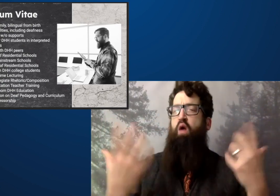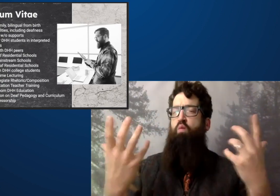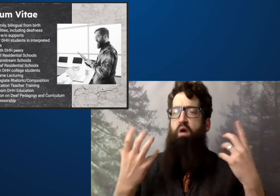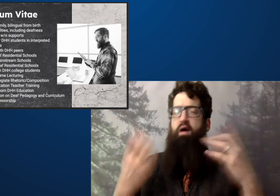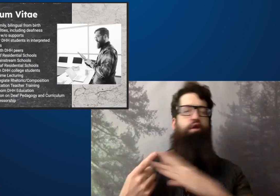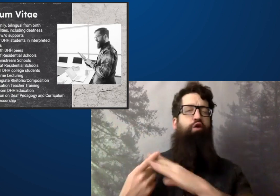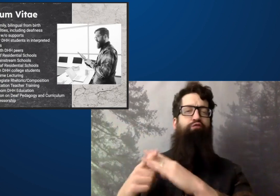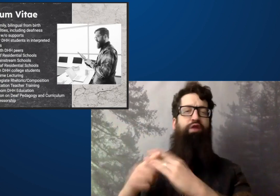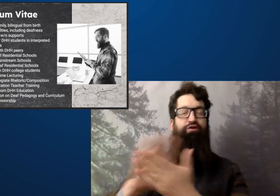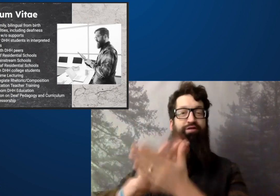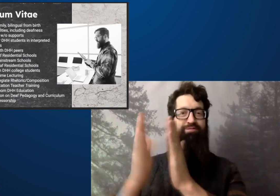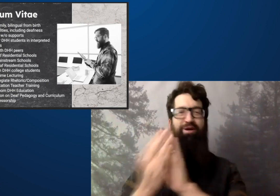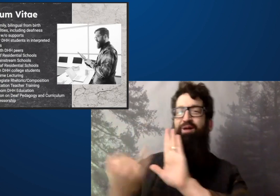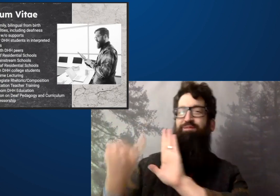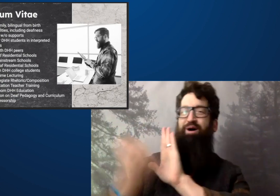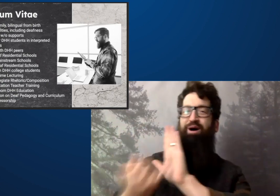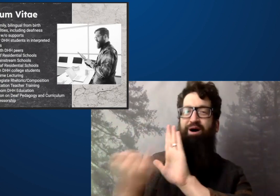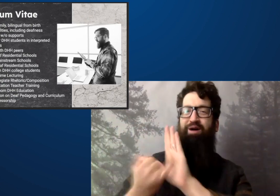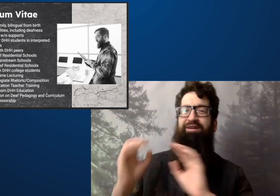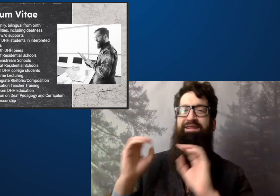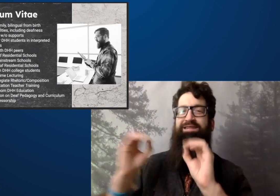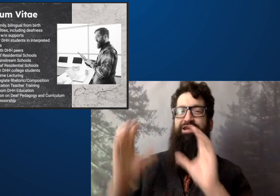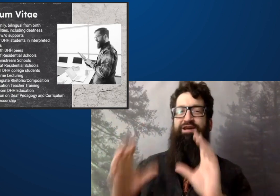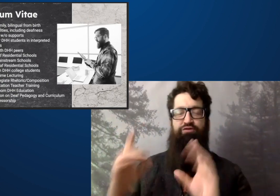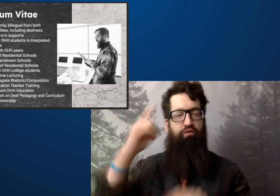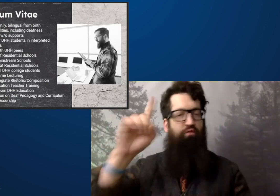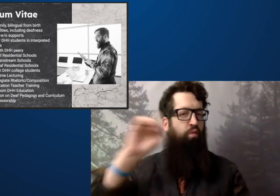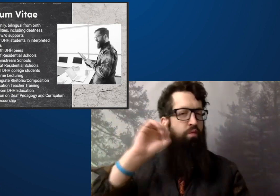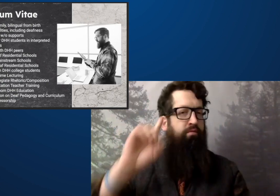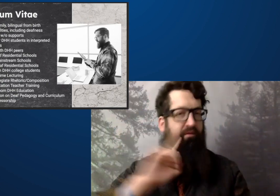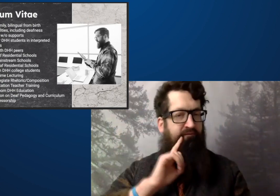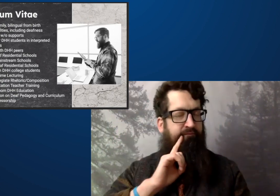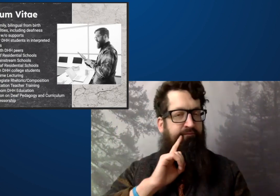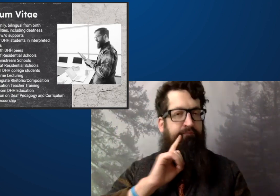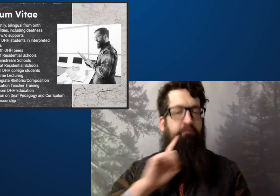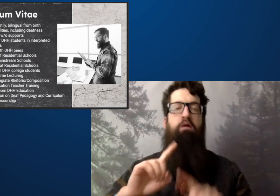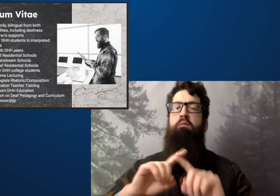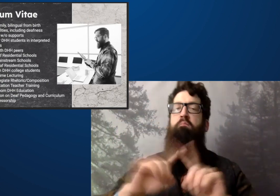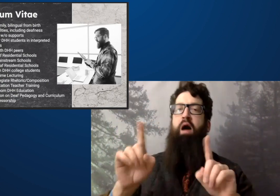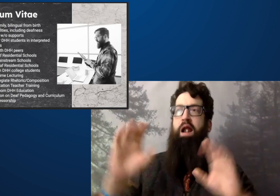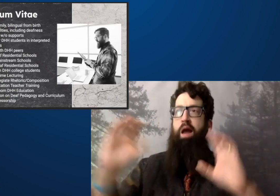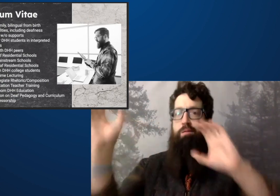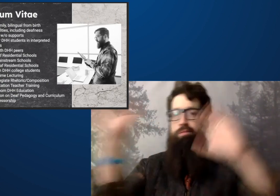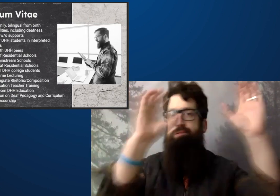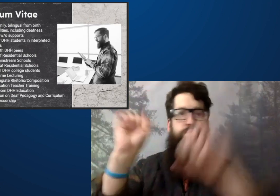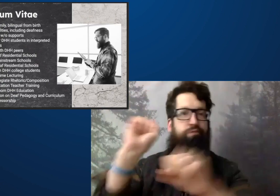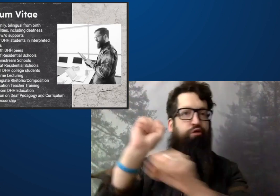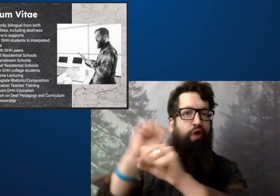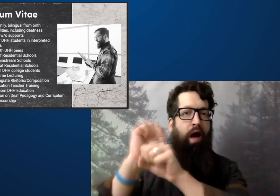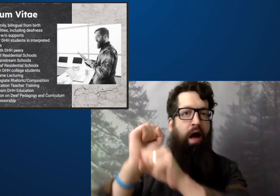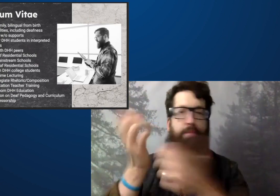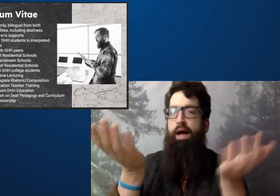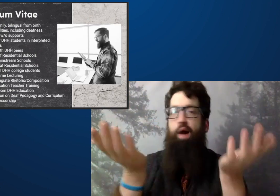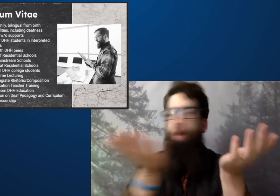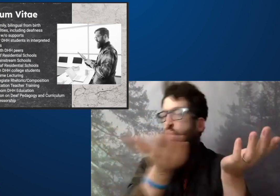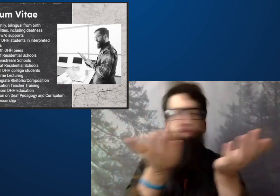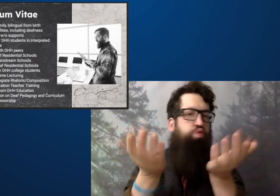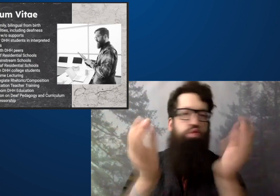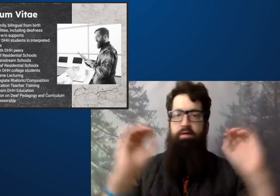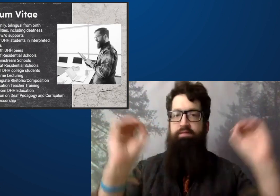I worked with students in the art and in English, mostly with deaf people.